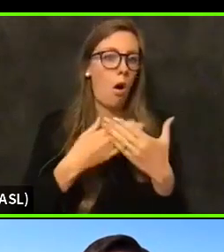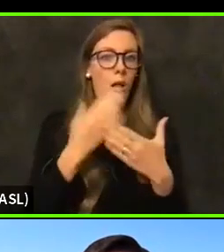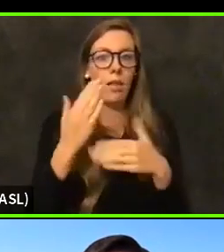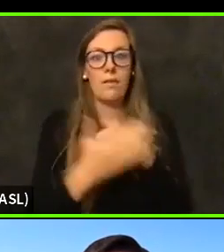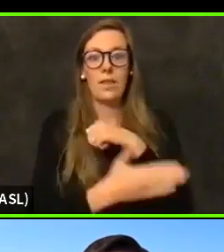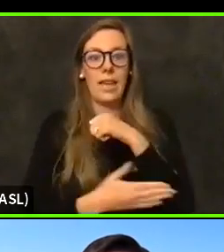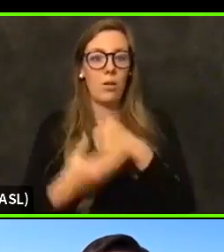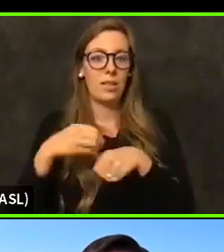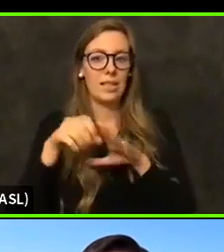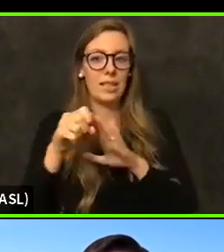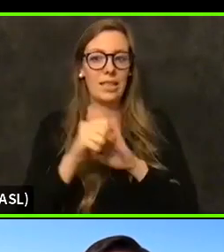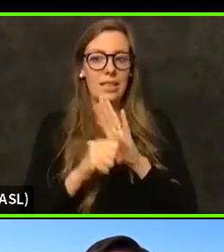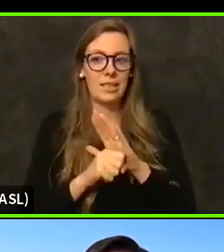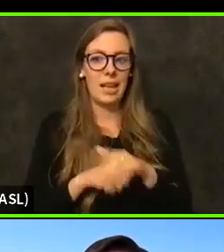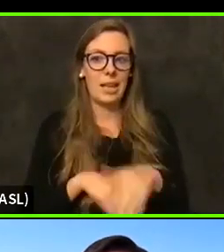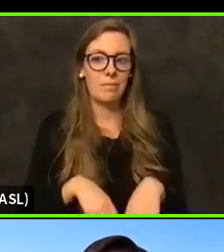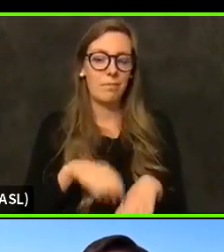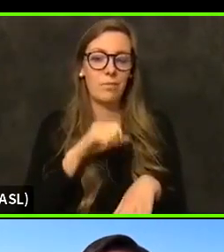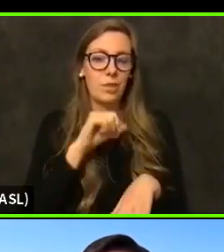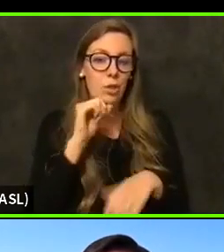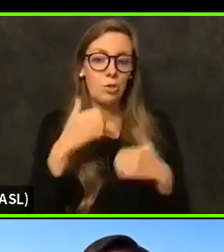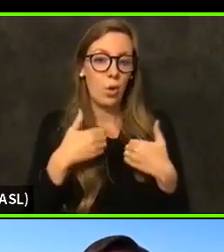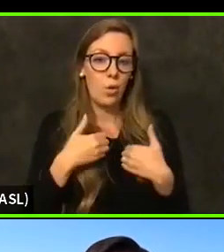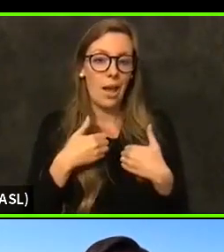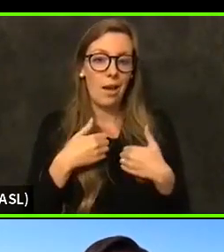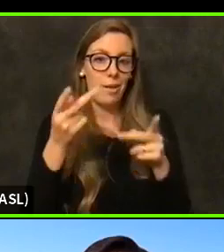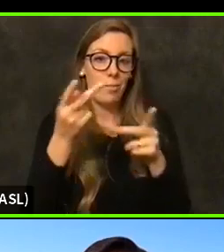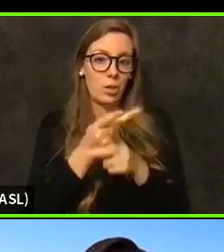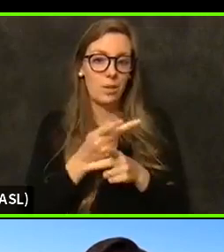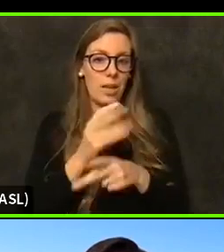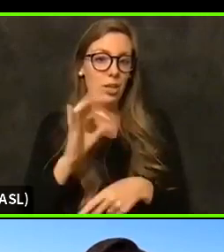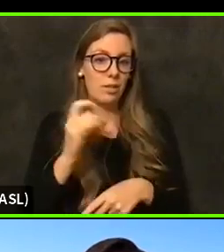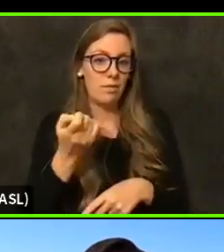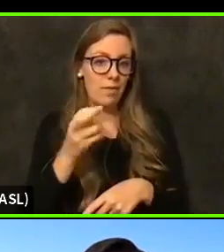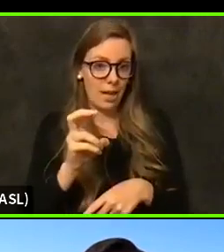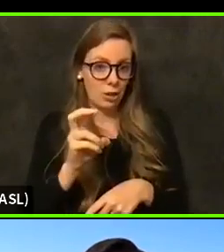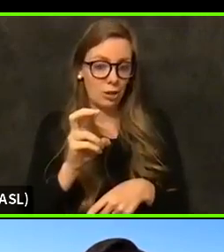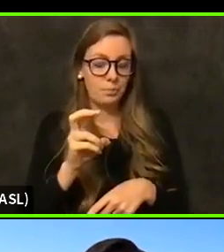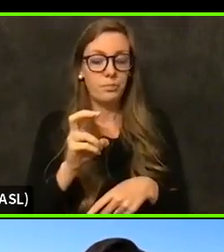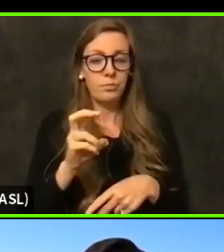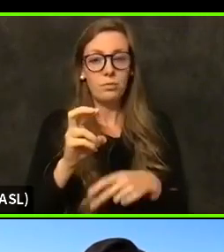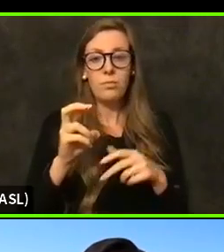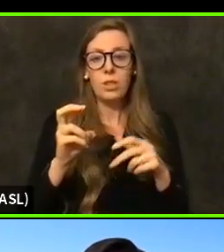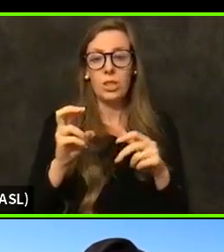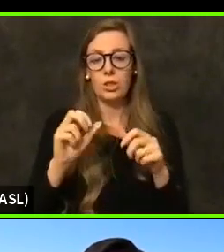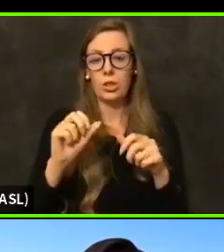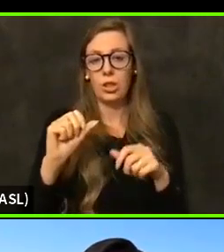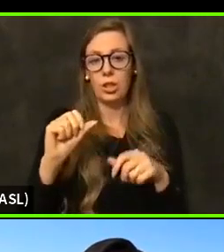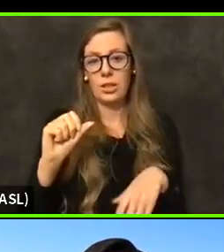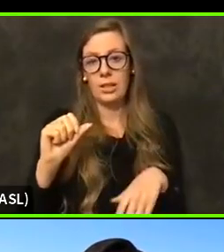get any multiplication factor is actually one that you're adjusted for. It would equal your unadjusted.